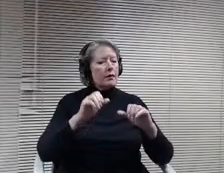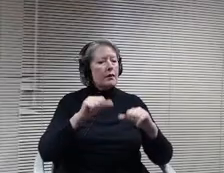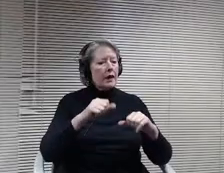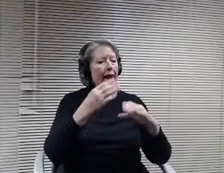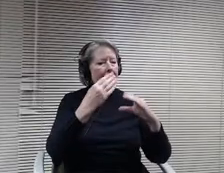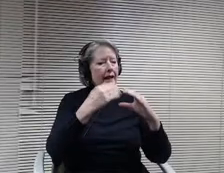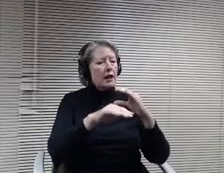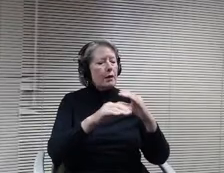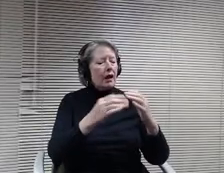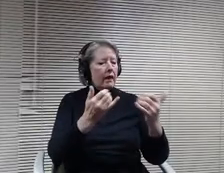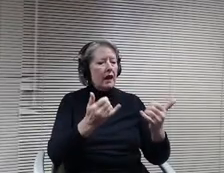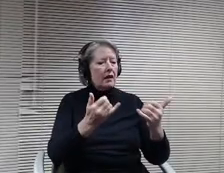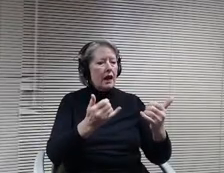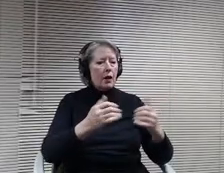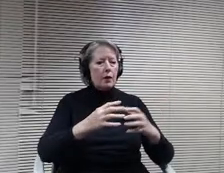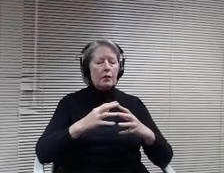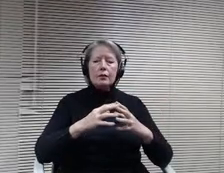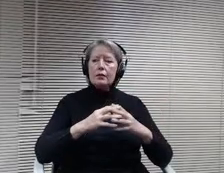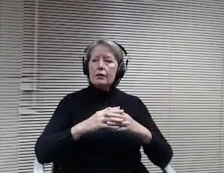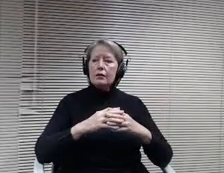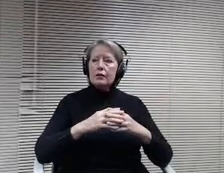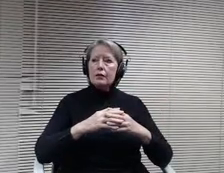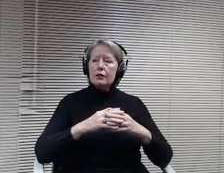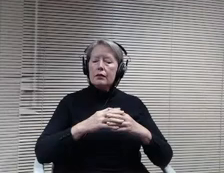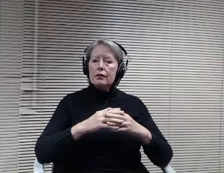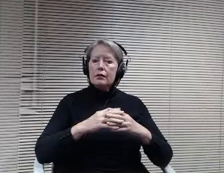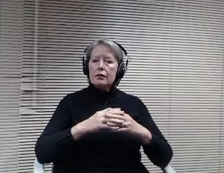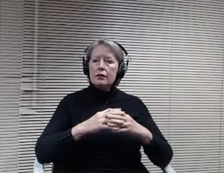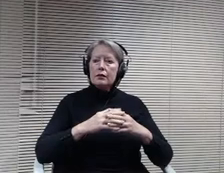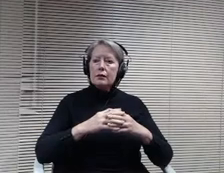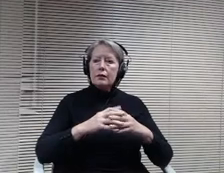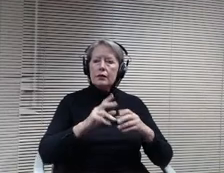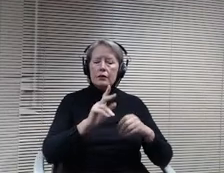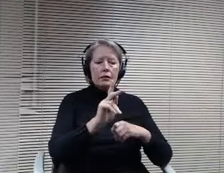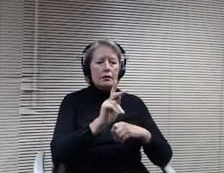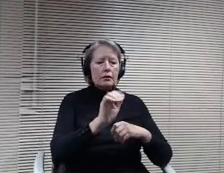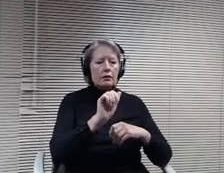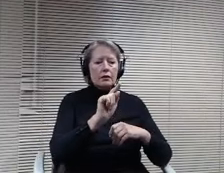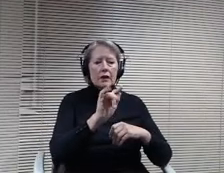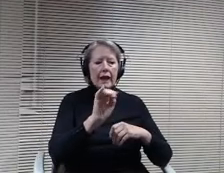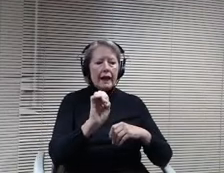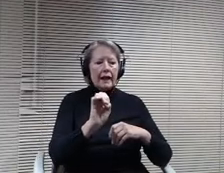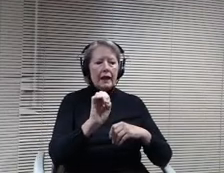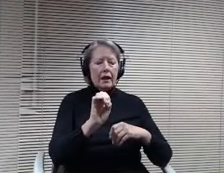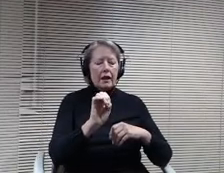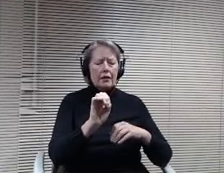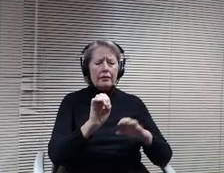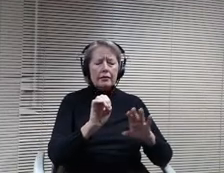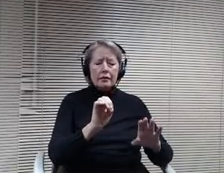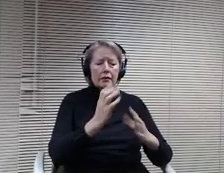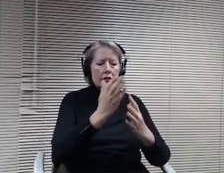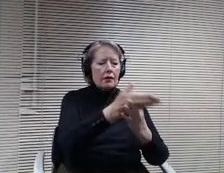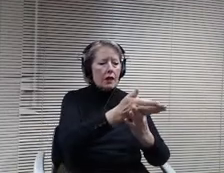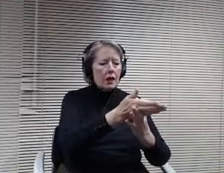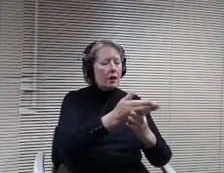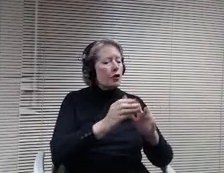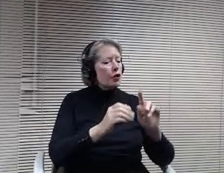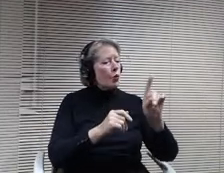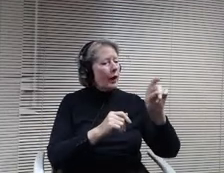Yeah, Katie. So a question with that Christine, in your sentence,